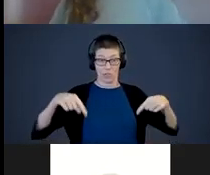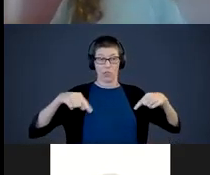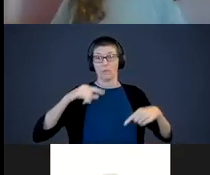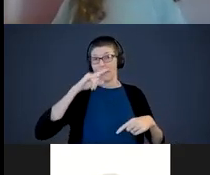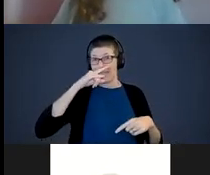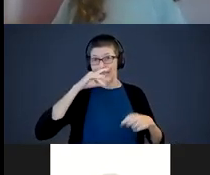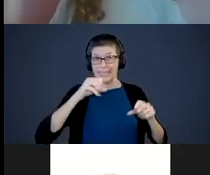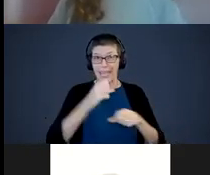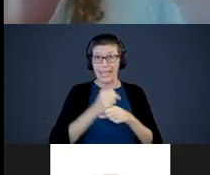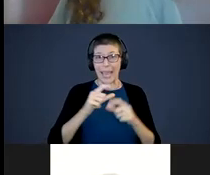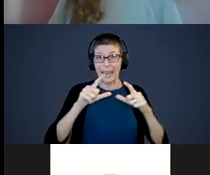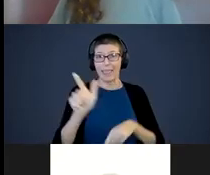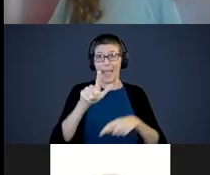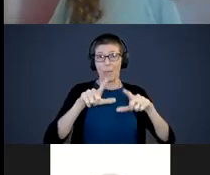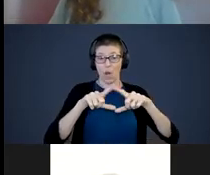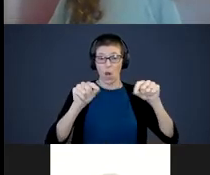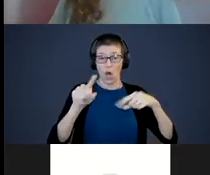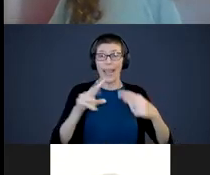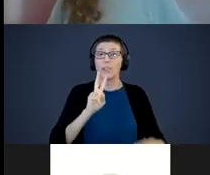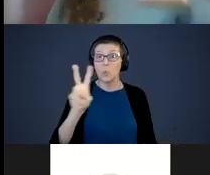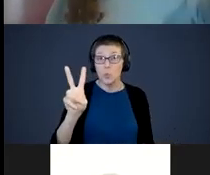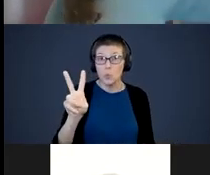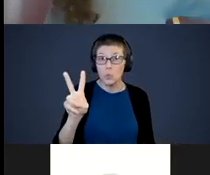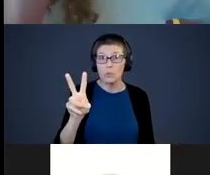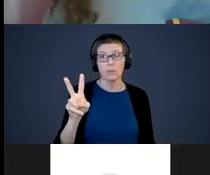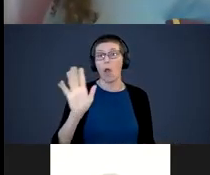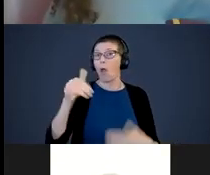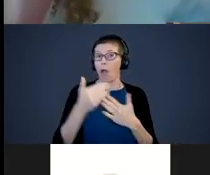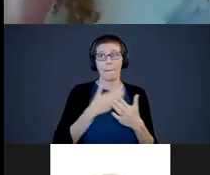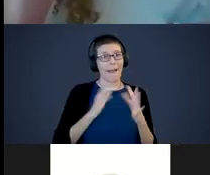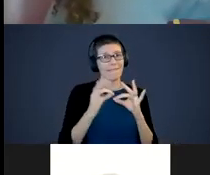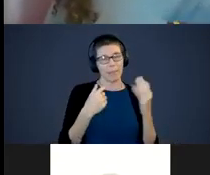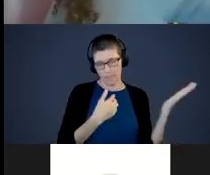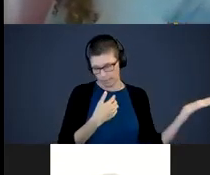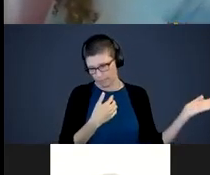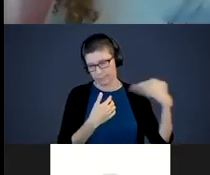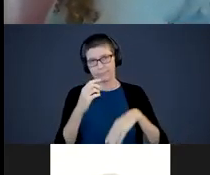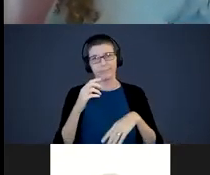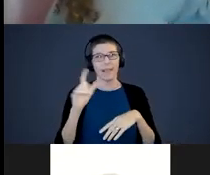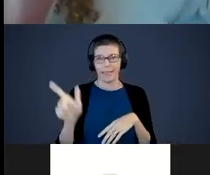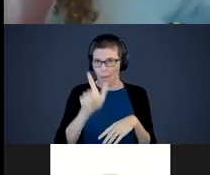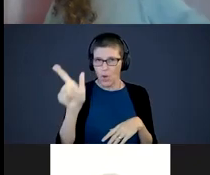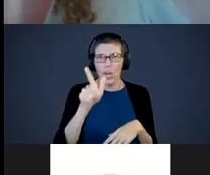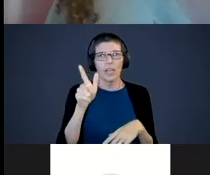at age 2. I take all my family to the library; they get a card and we got to the library on a